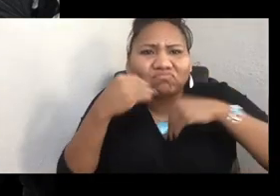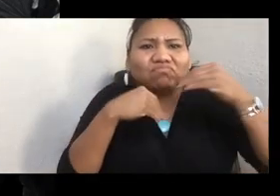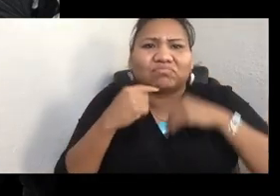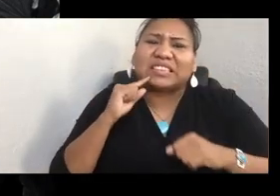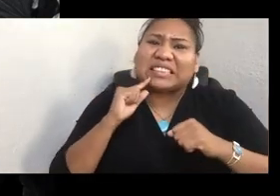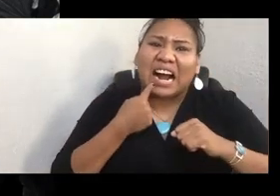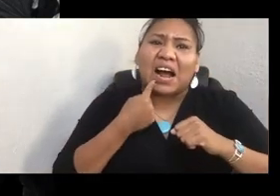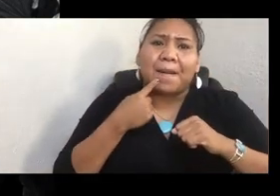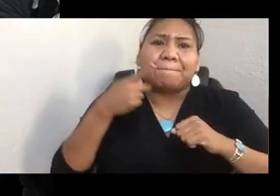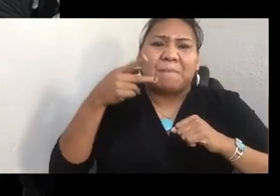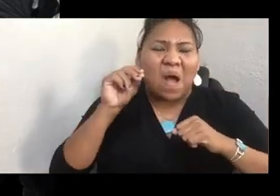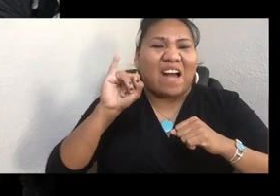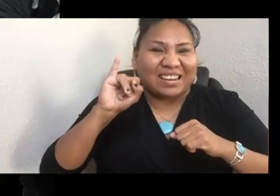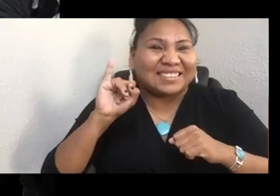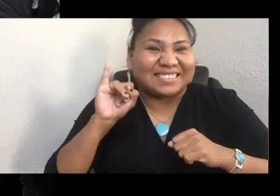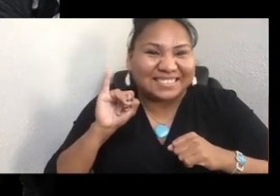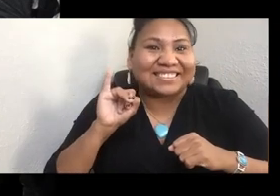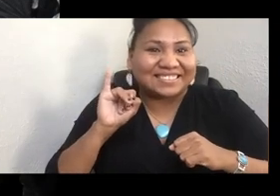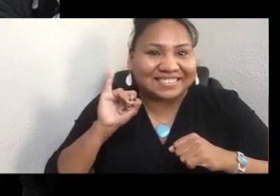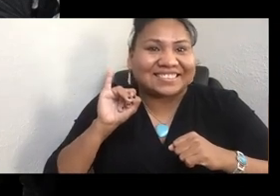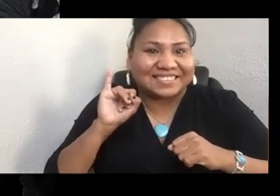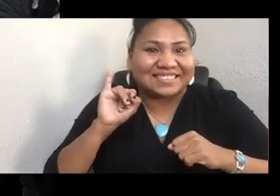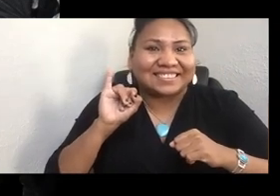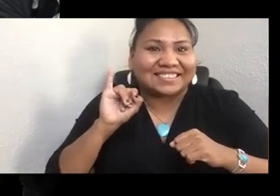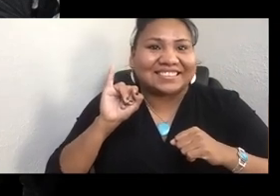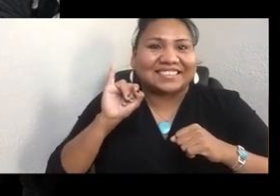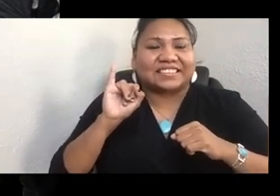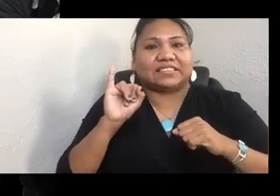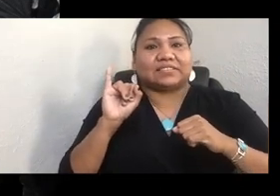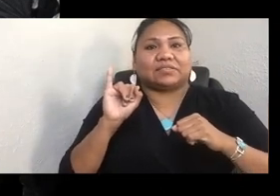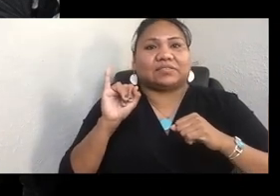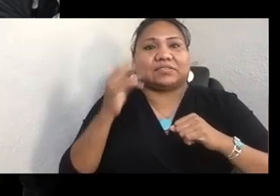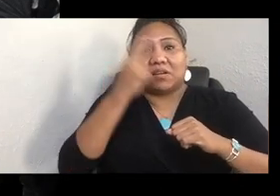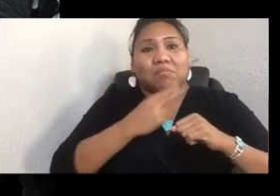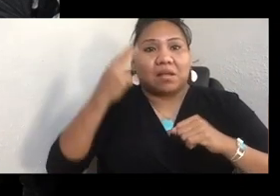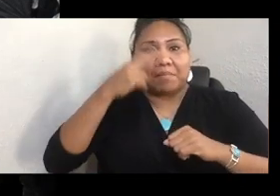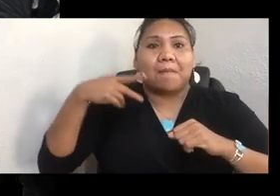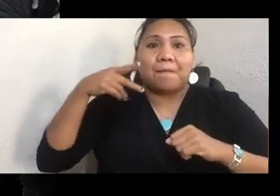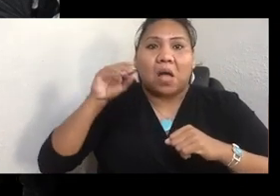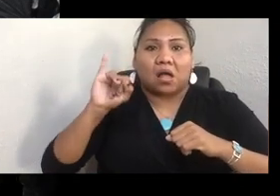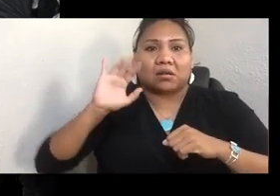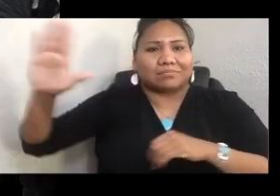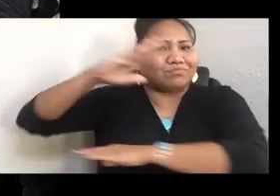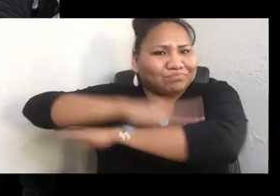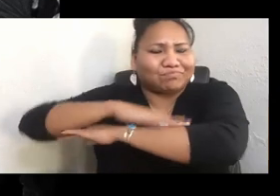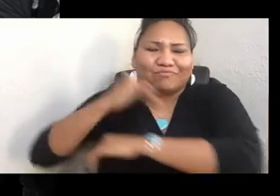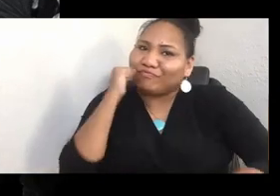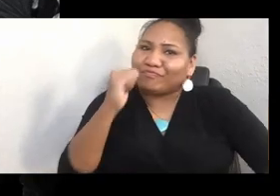Anyways, Hawaiians have poi on the table and eat it every day. Without regard for indigenous traditional subsistence